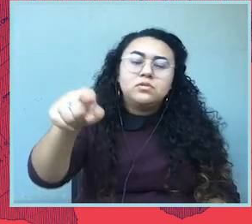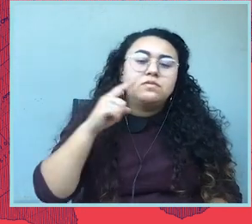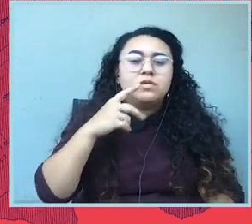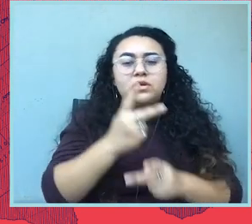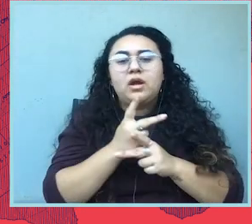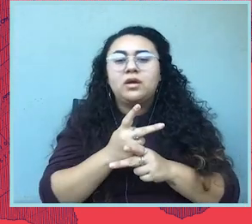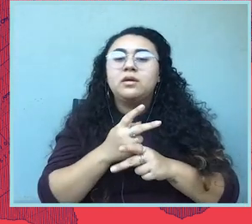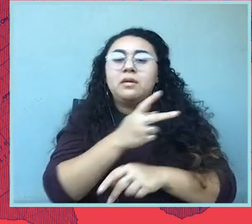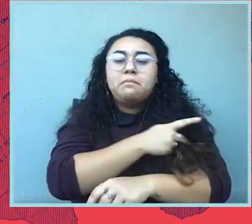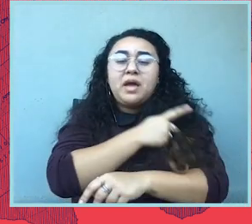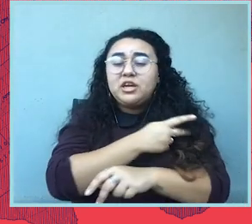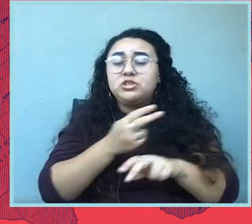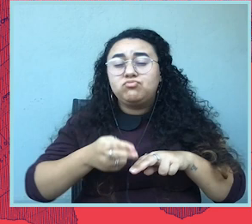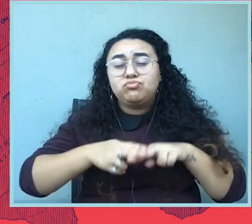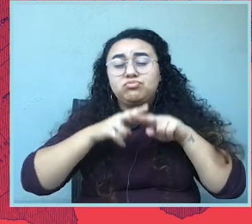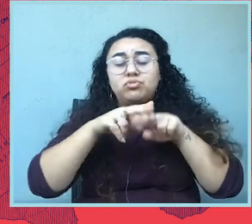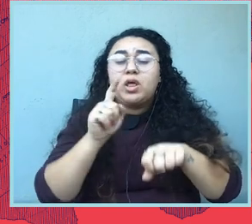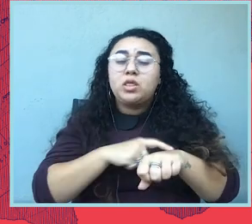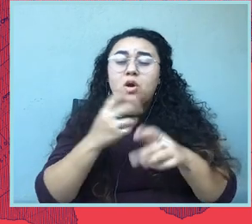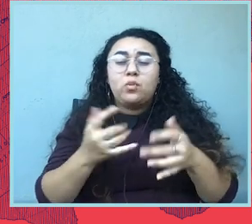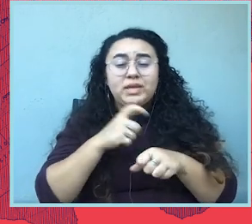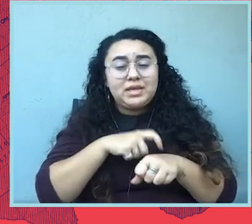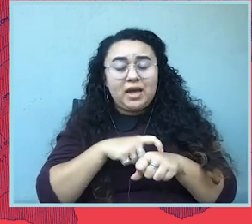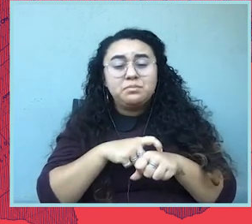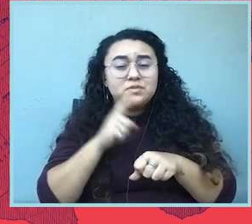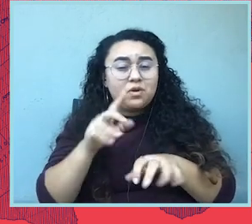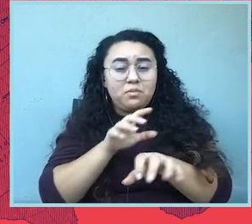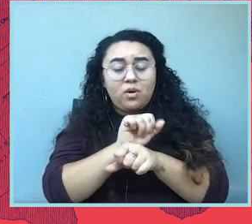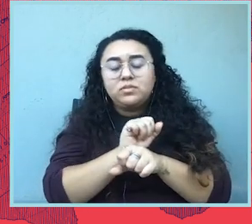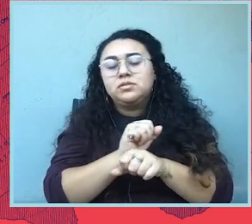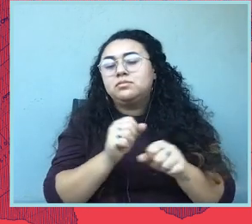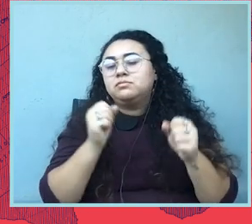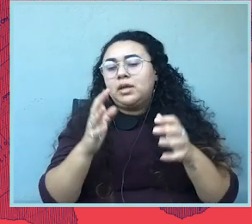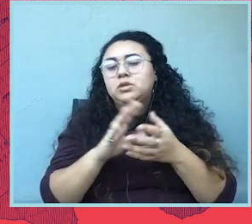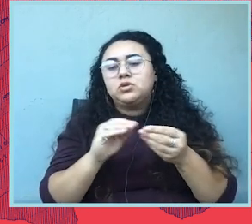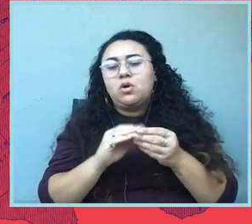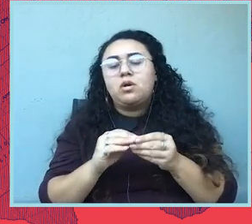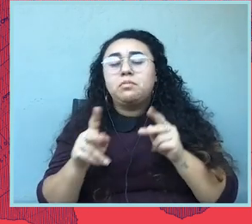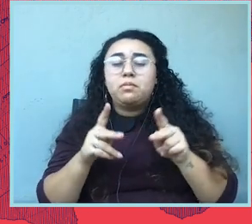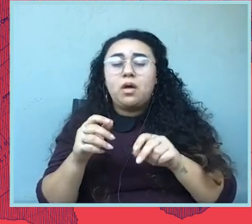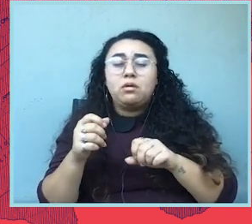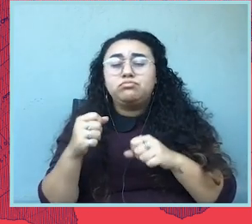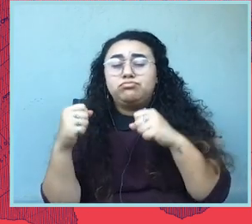there are long wait times for appointments. We've heard harrowing stories of people traveling to get the care that they need, including